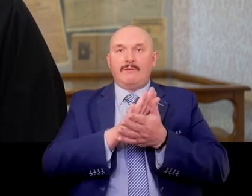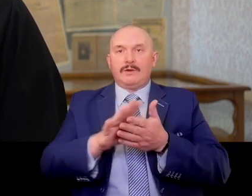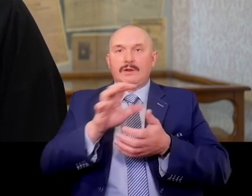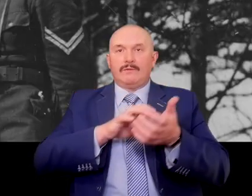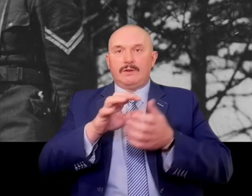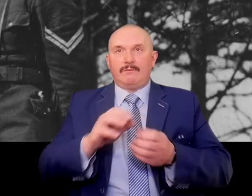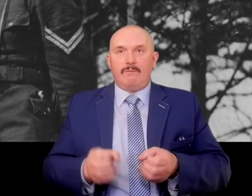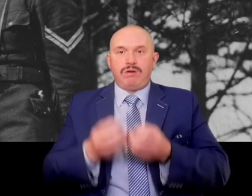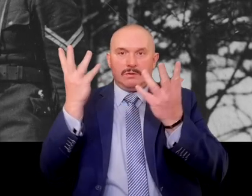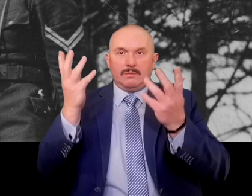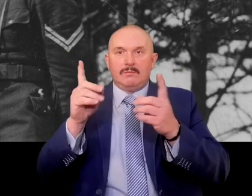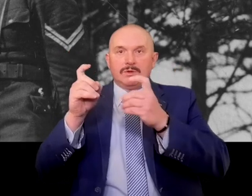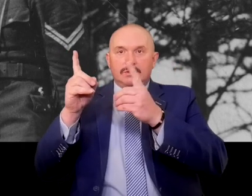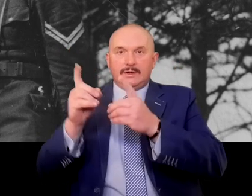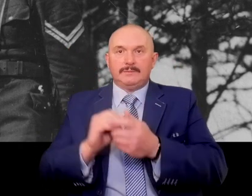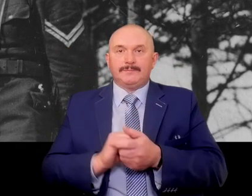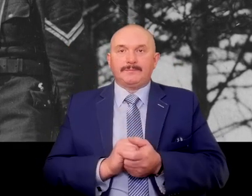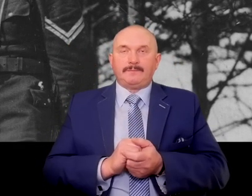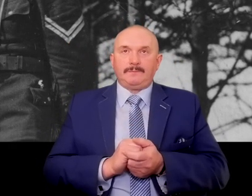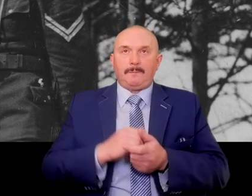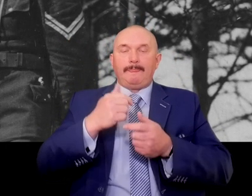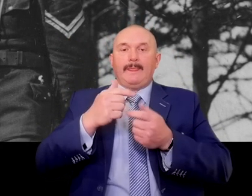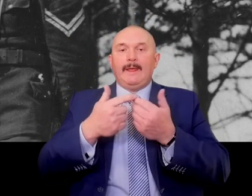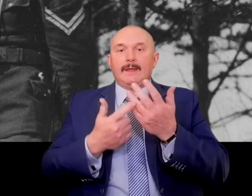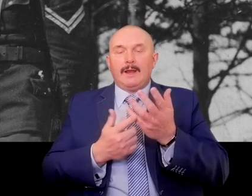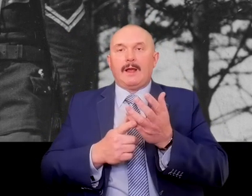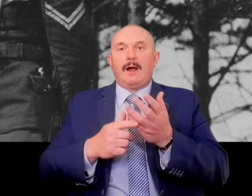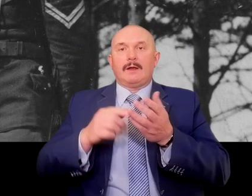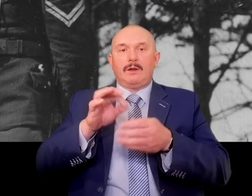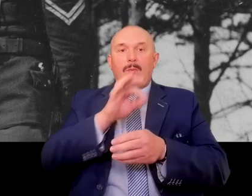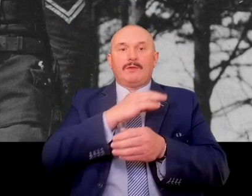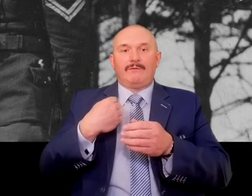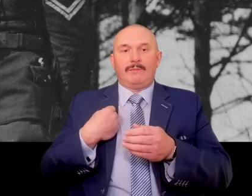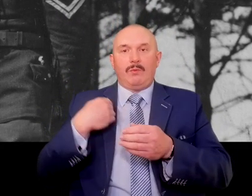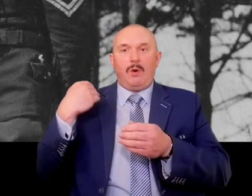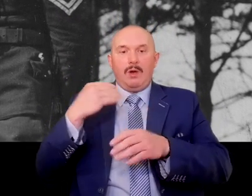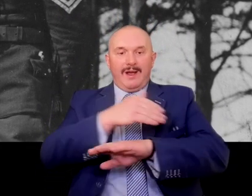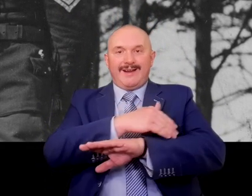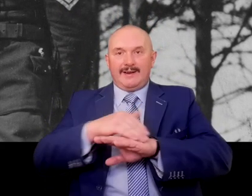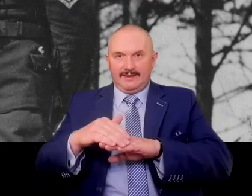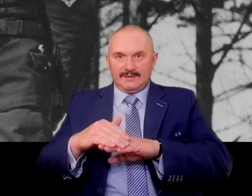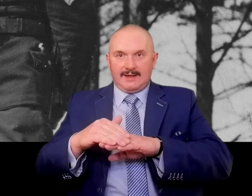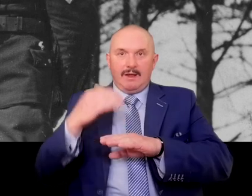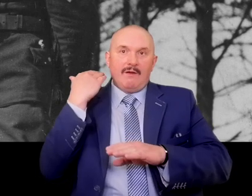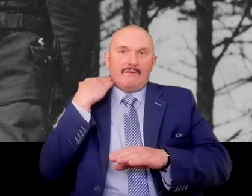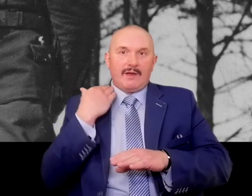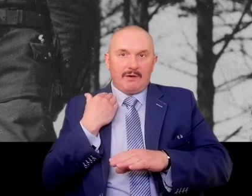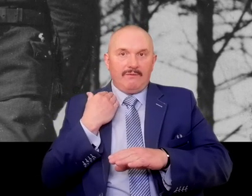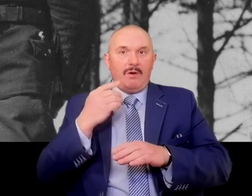as there was a border just few kilometers from Wejherowo The Germans got to Wejherowo very quickly